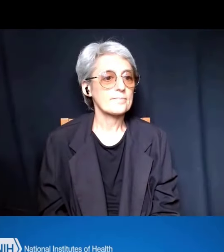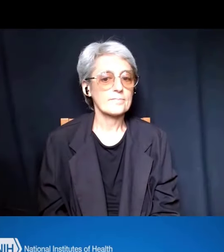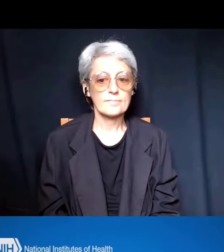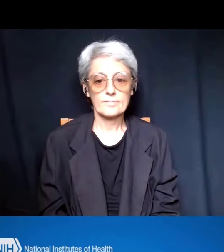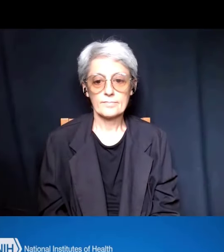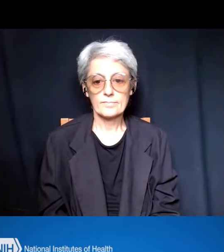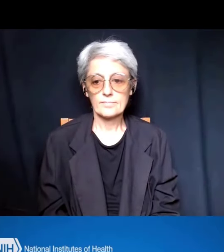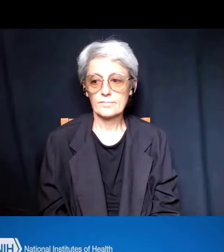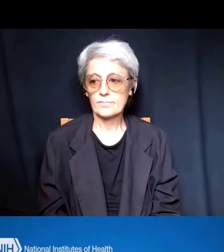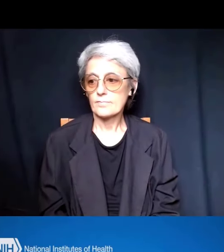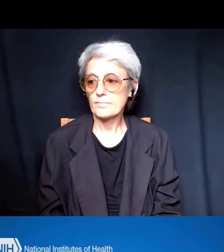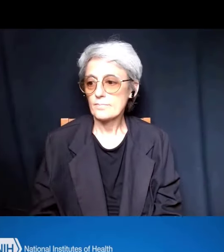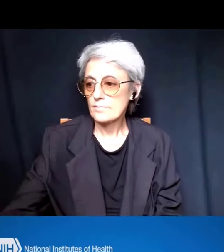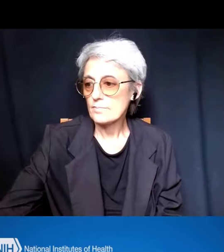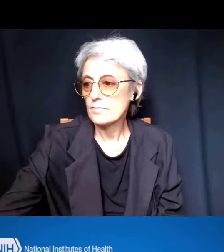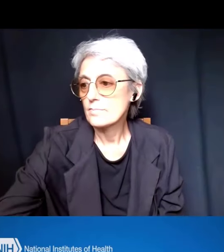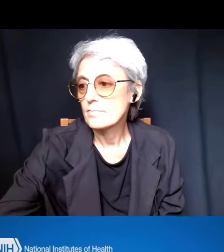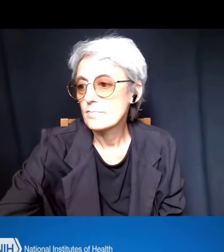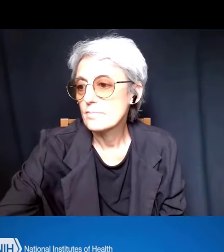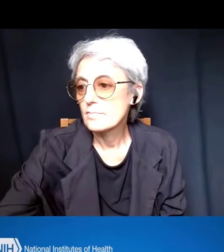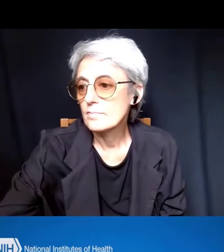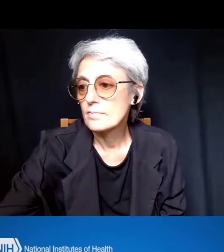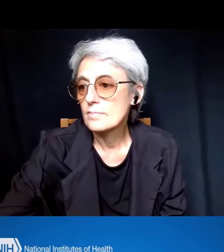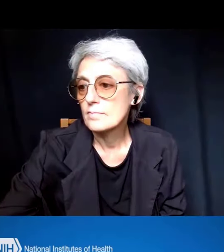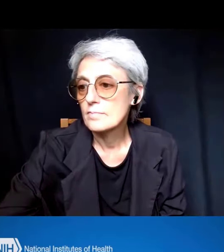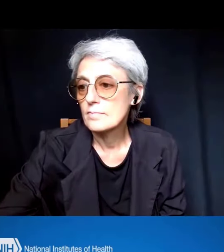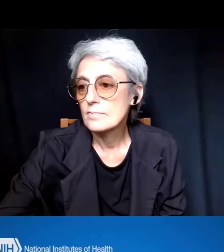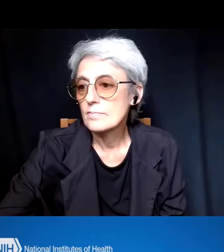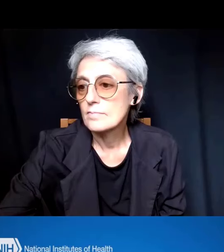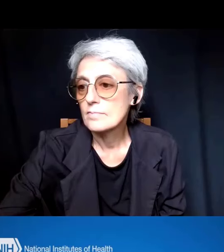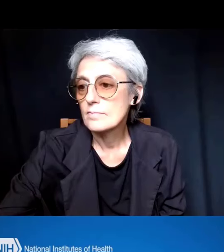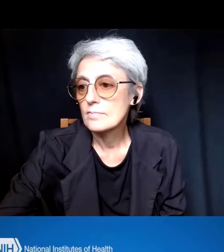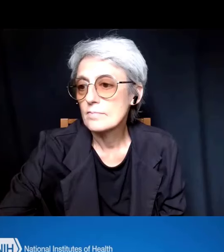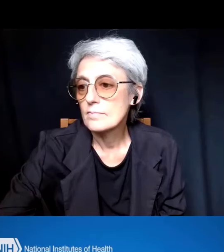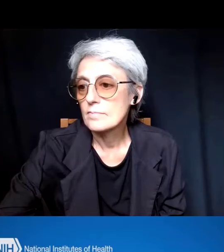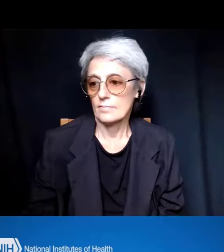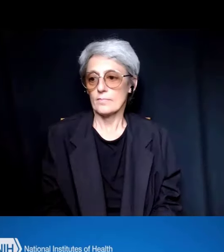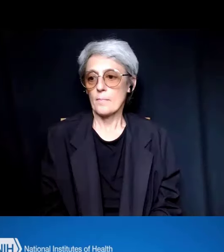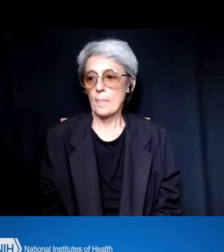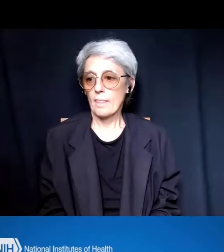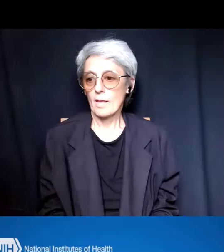All right, so as an extension to some of the work that I mentioned on the previous slide,